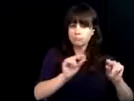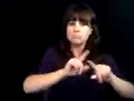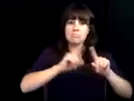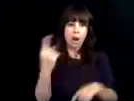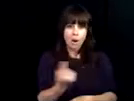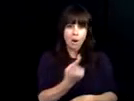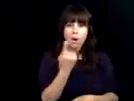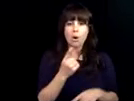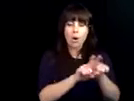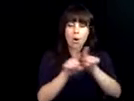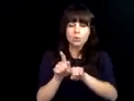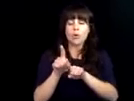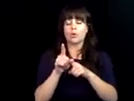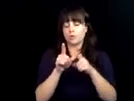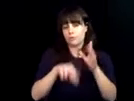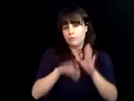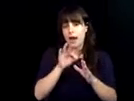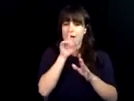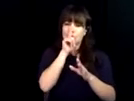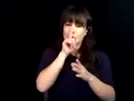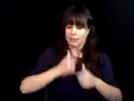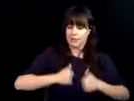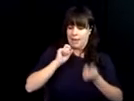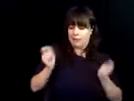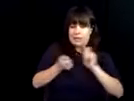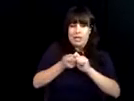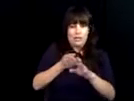aalways had a true commitment to our individuals and be in not only helping